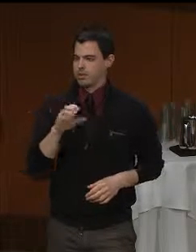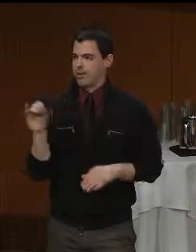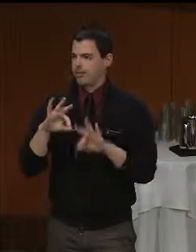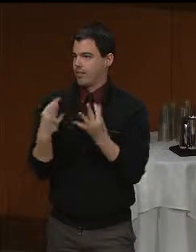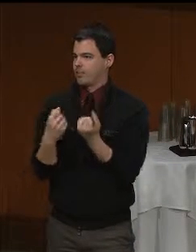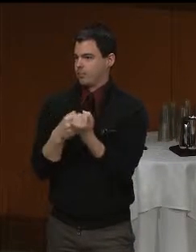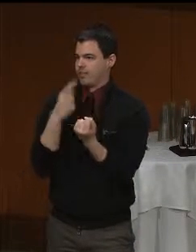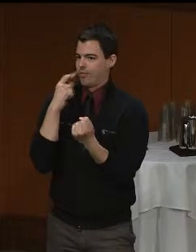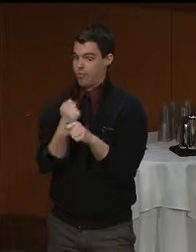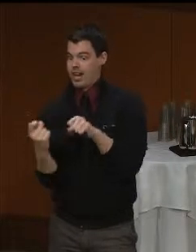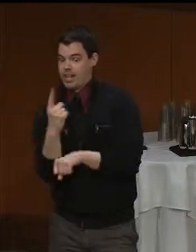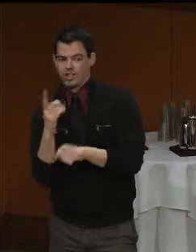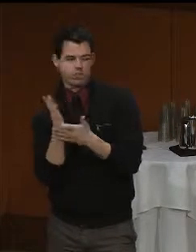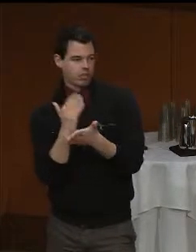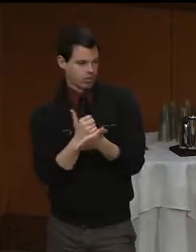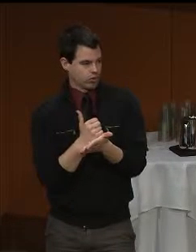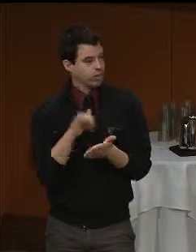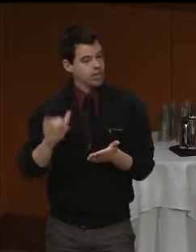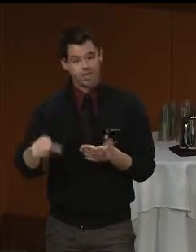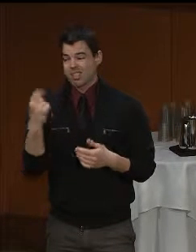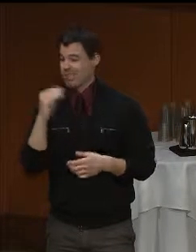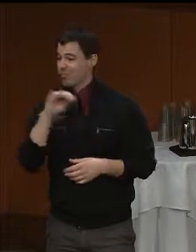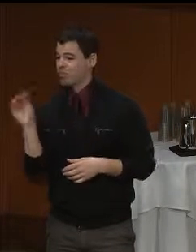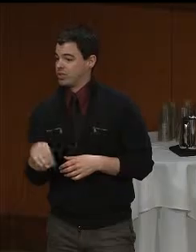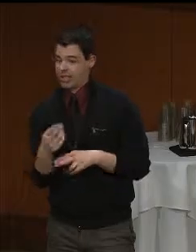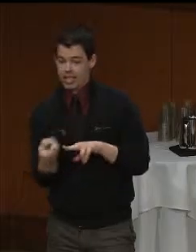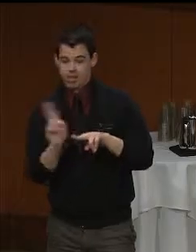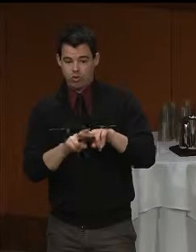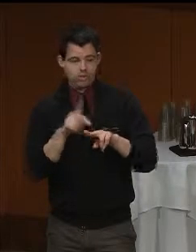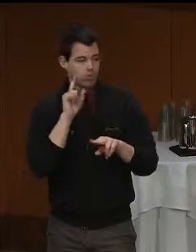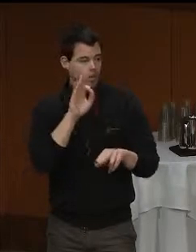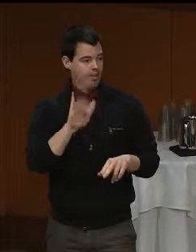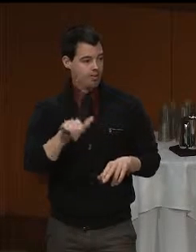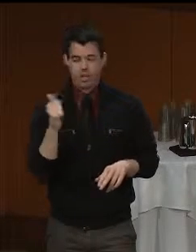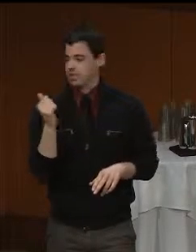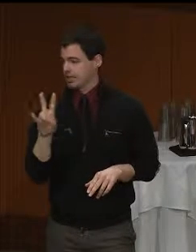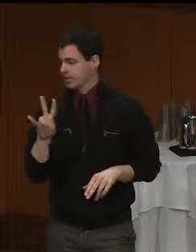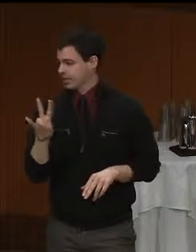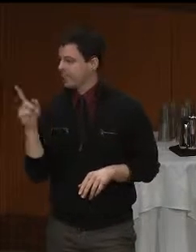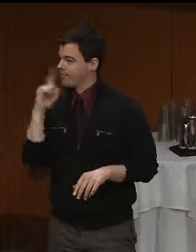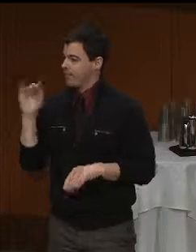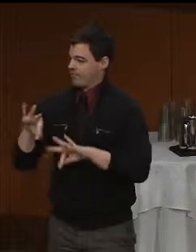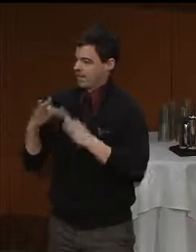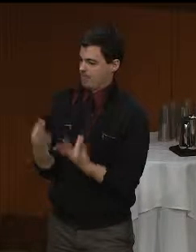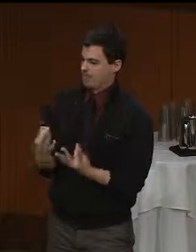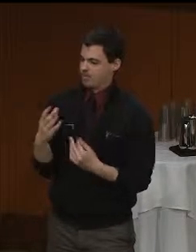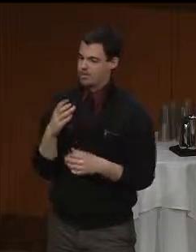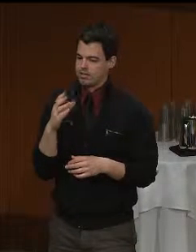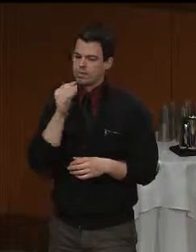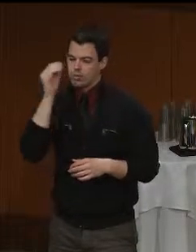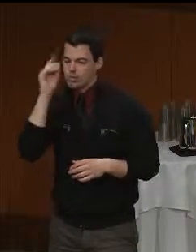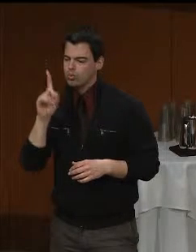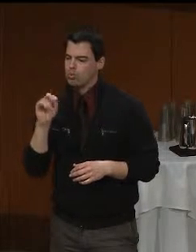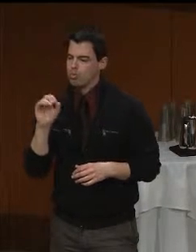it represents an 11 percent increase for FY-17, for family and respite services in the Commonwealth.